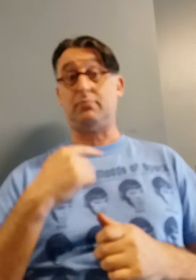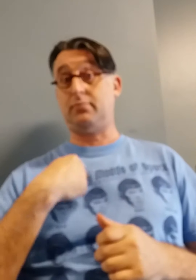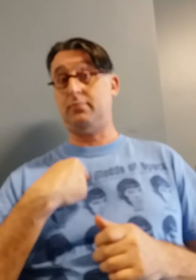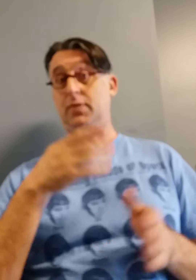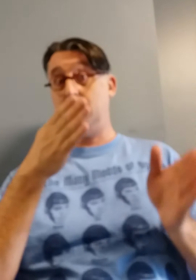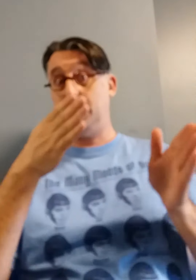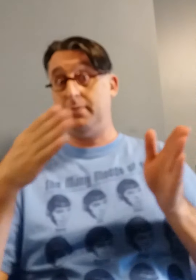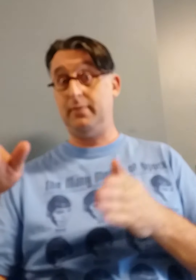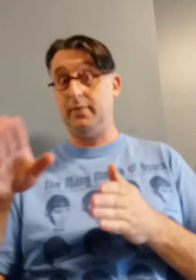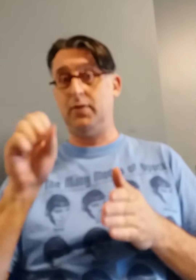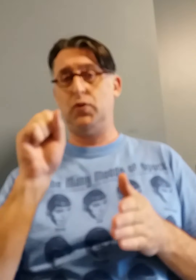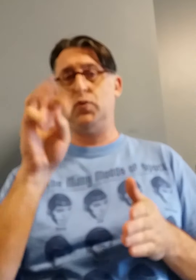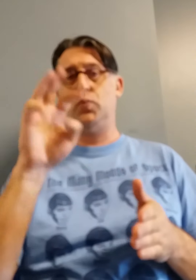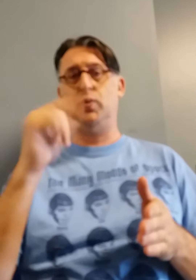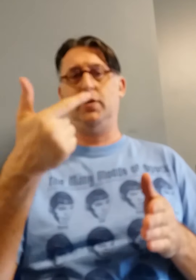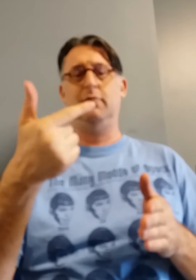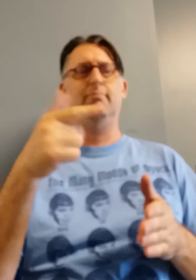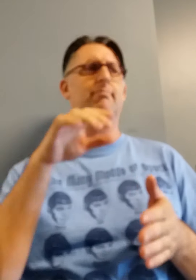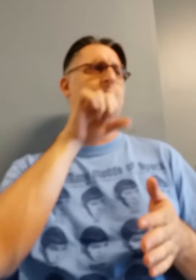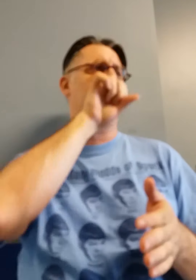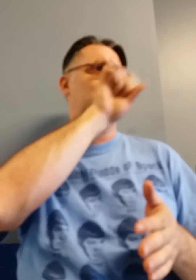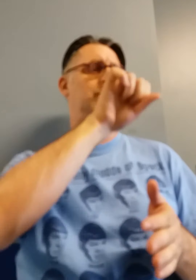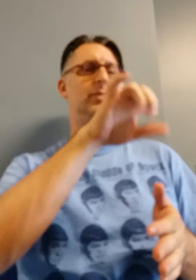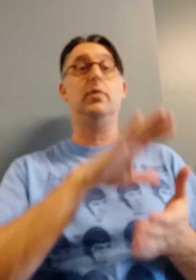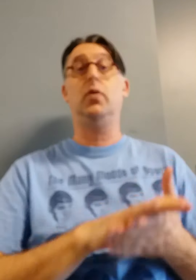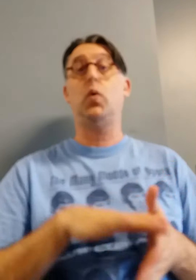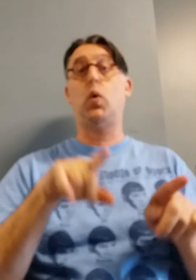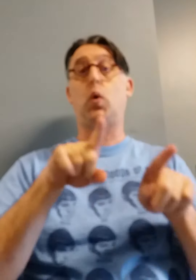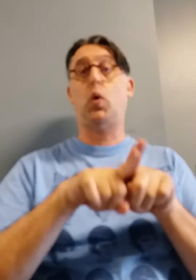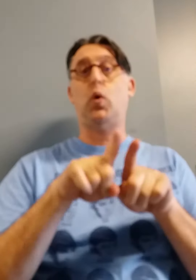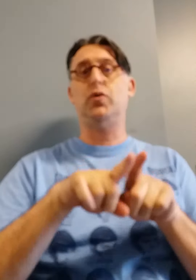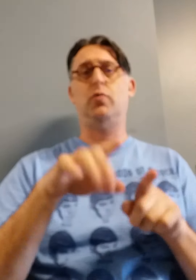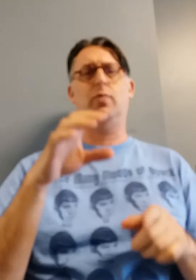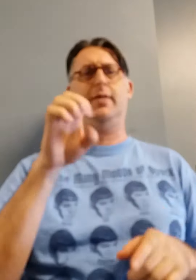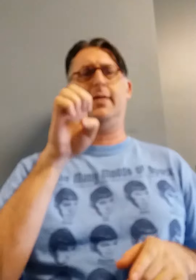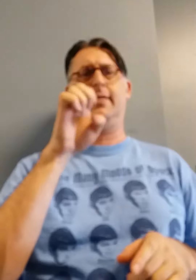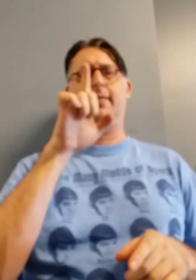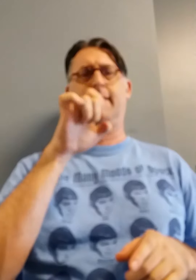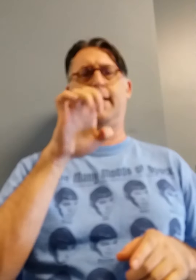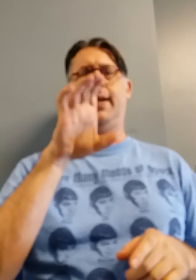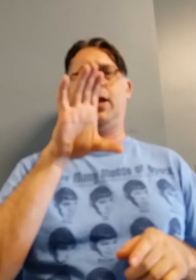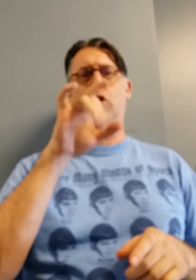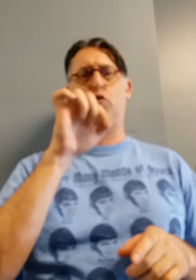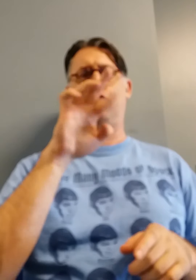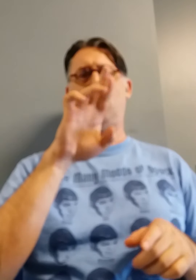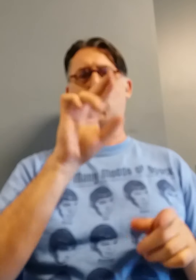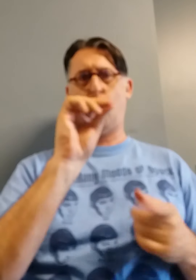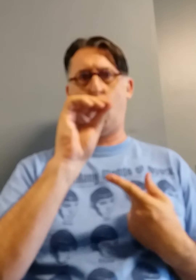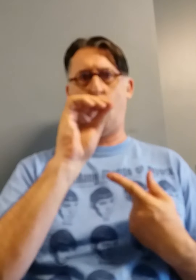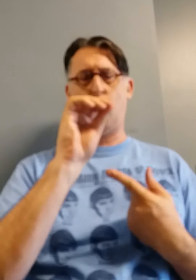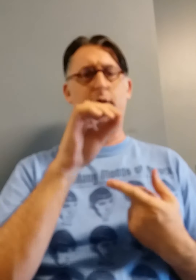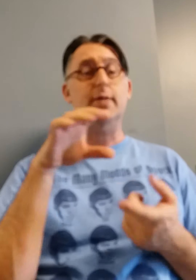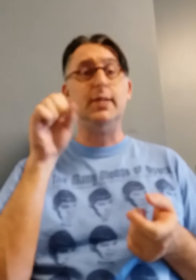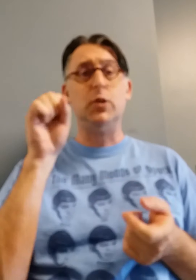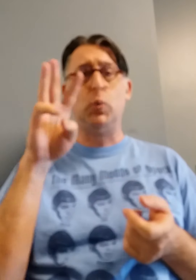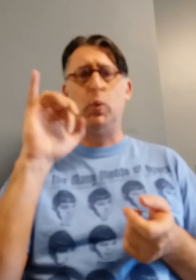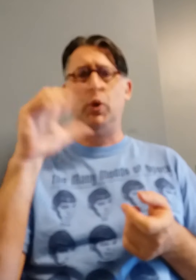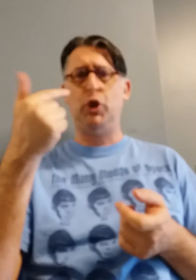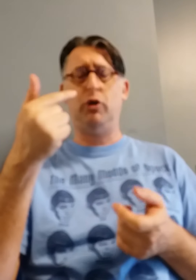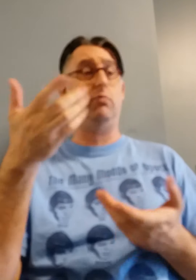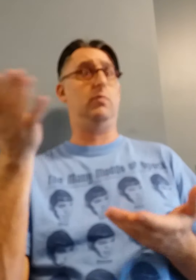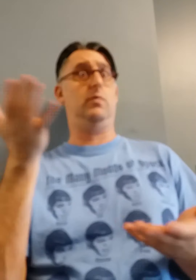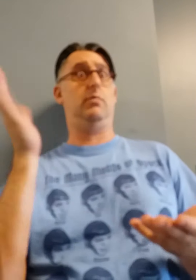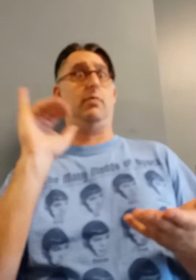Planned for my fav swing (big band) & Electro Swing...